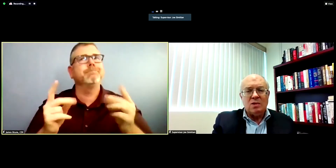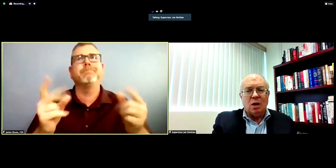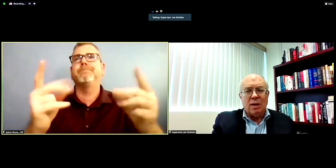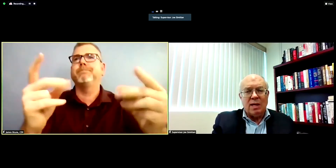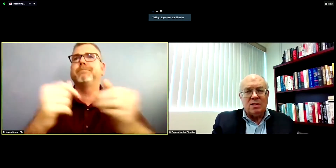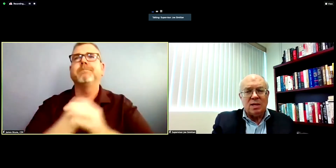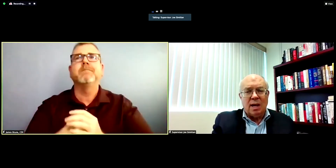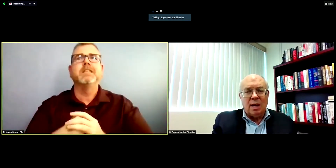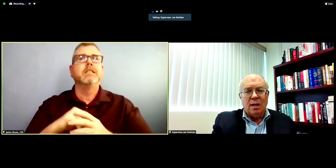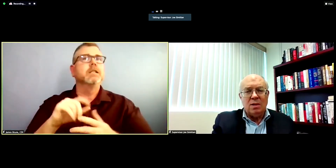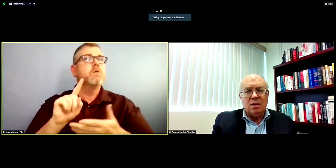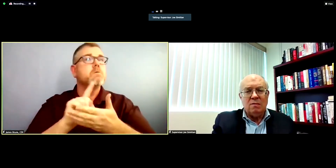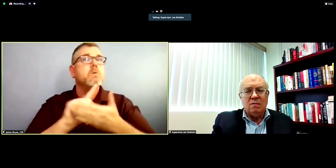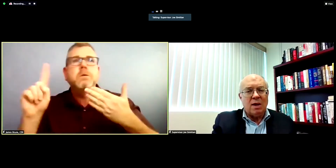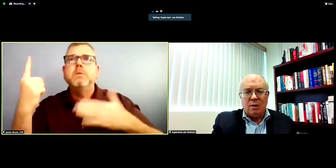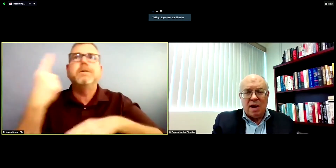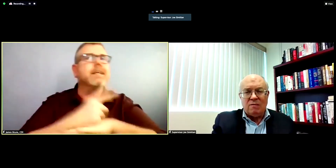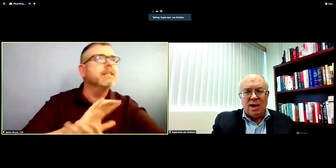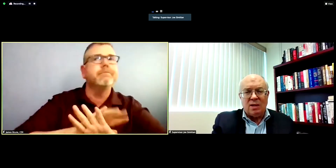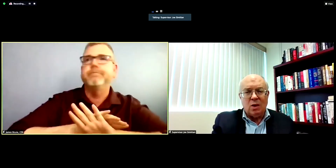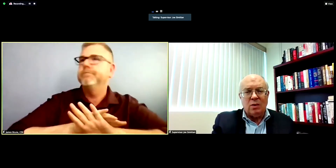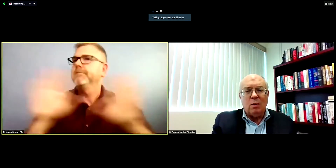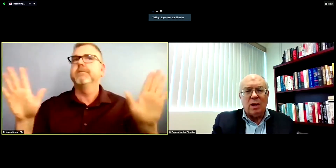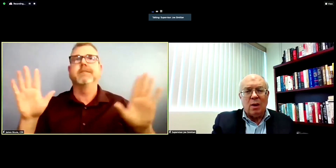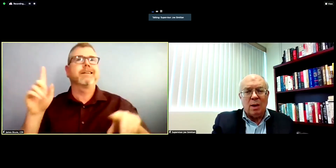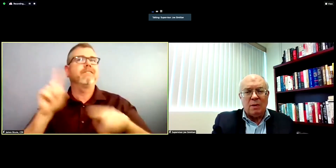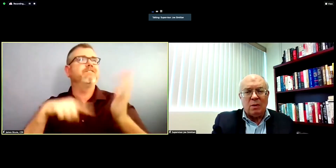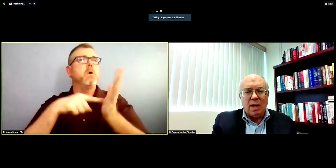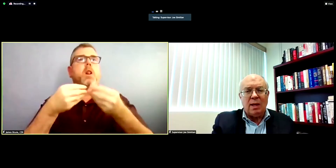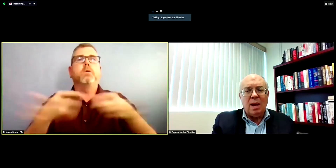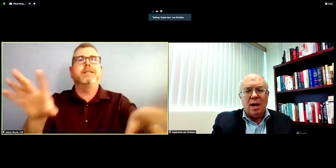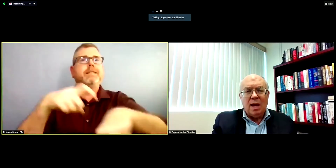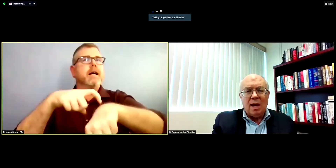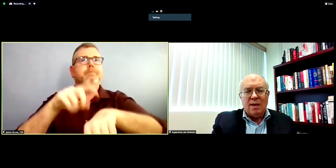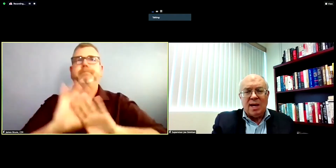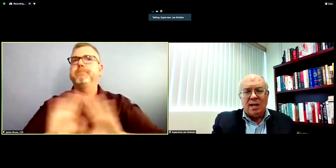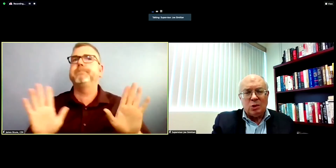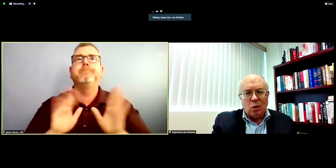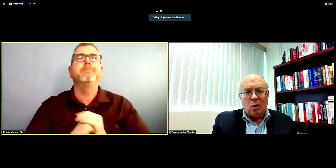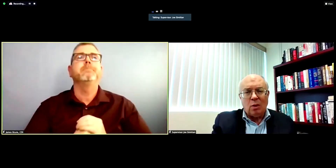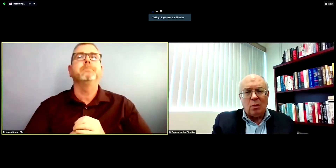so it's uh very gratifying to know that we are up and running and that in short order